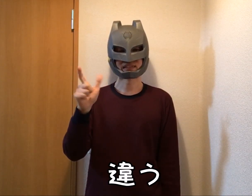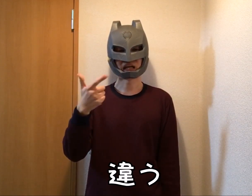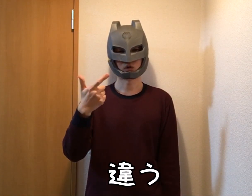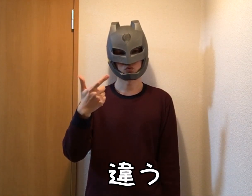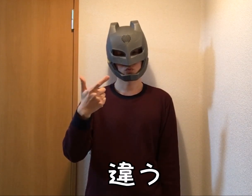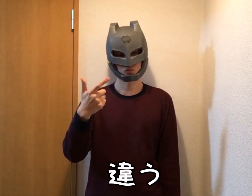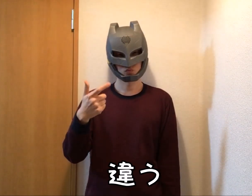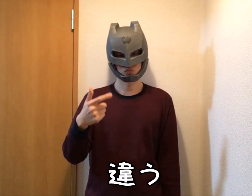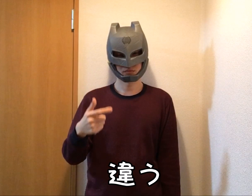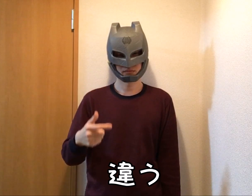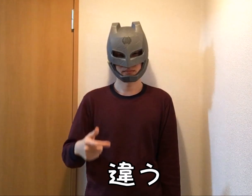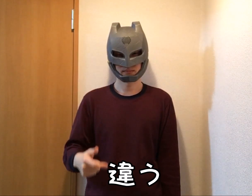Different